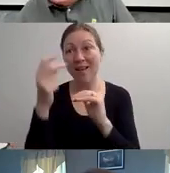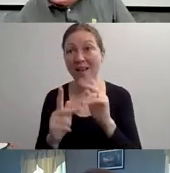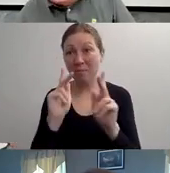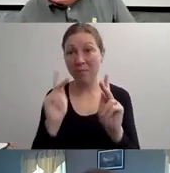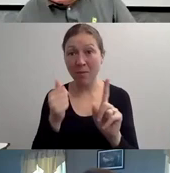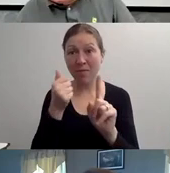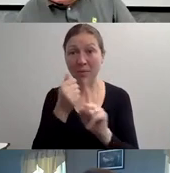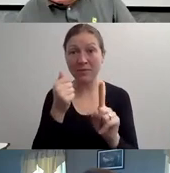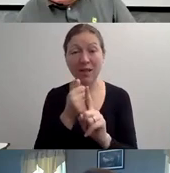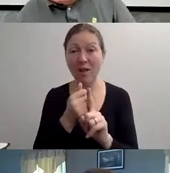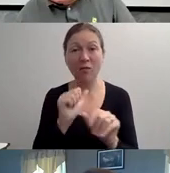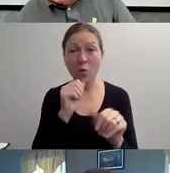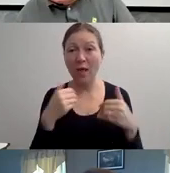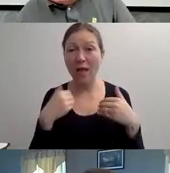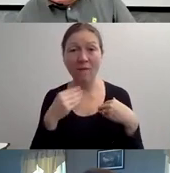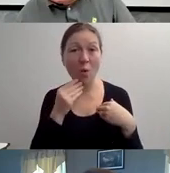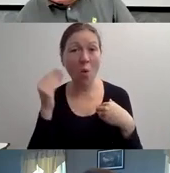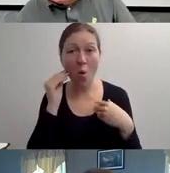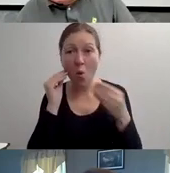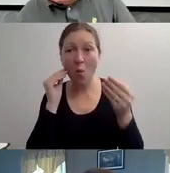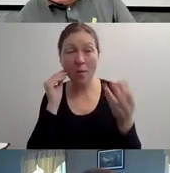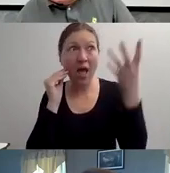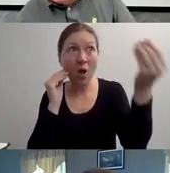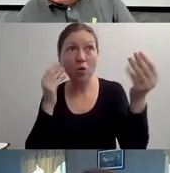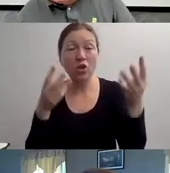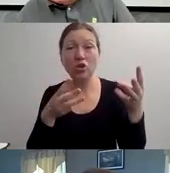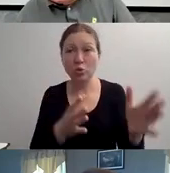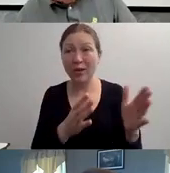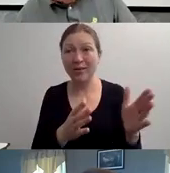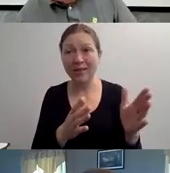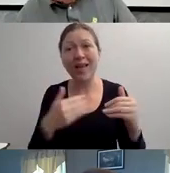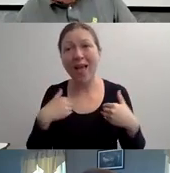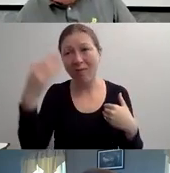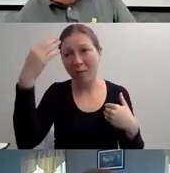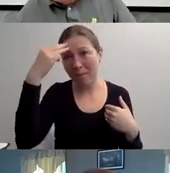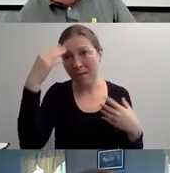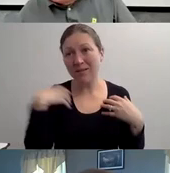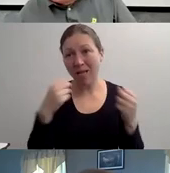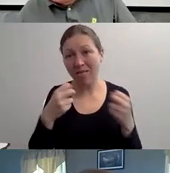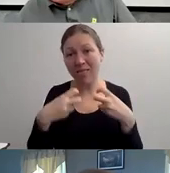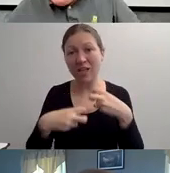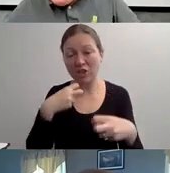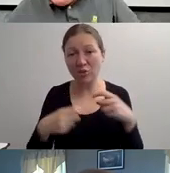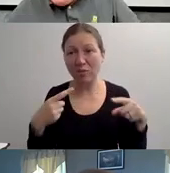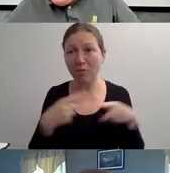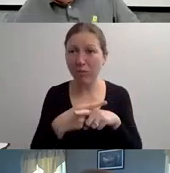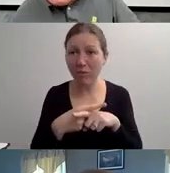BECAUSE I'M IMMUNE OR MY CHILDREN ARE IMMUNE."